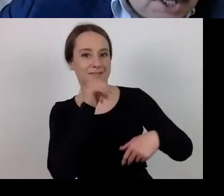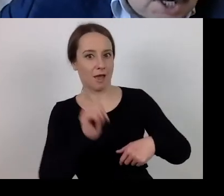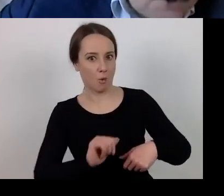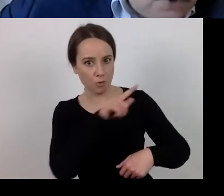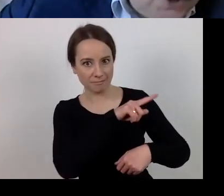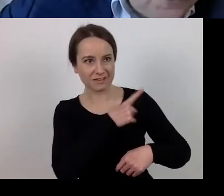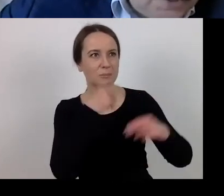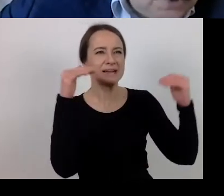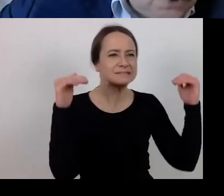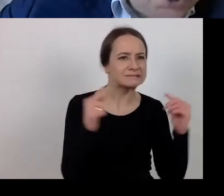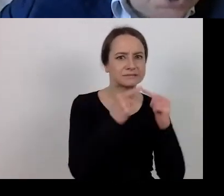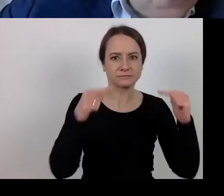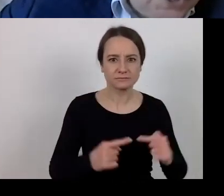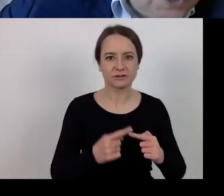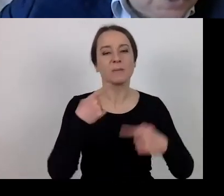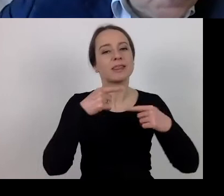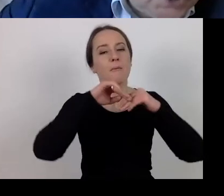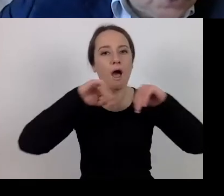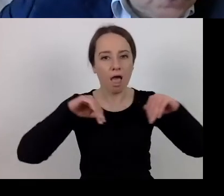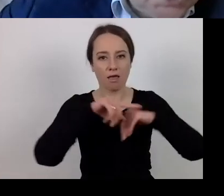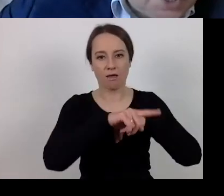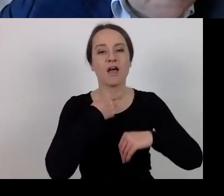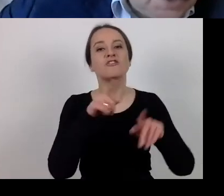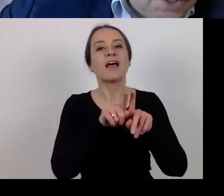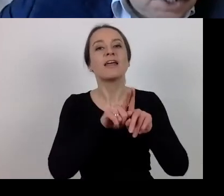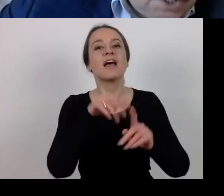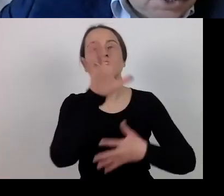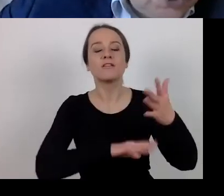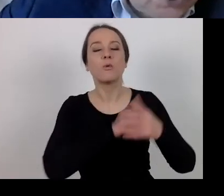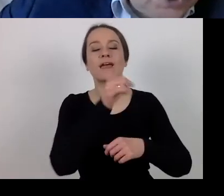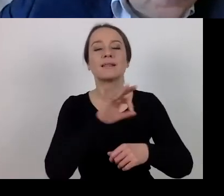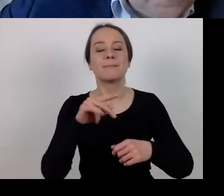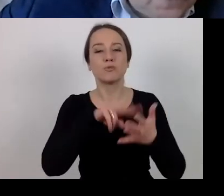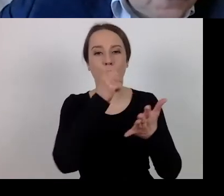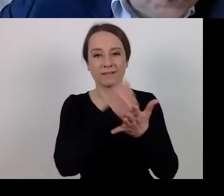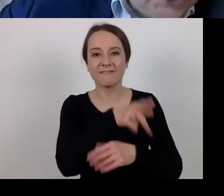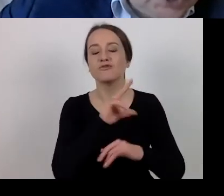Article 5(1) of the special act concerning irregularities